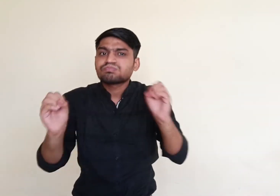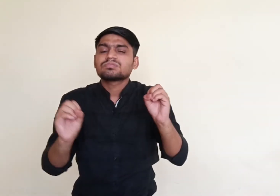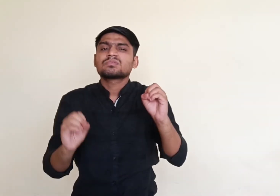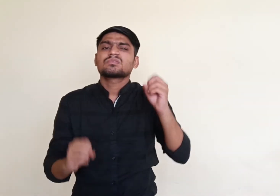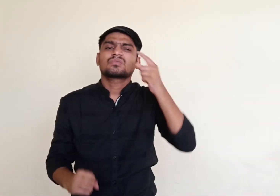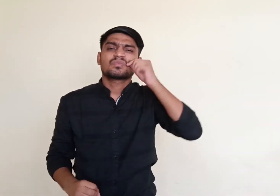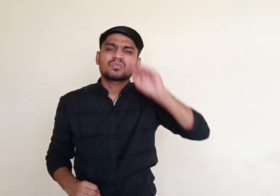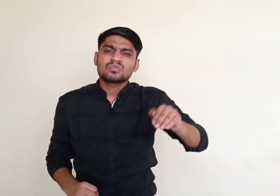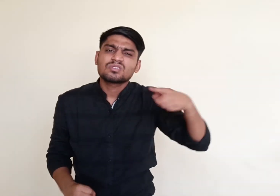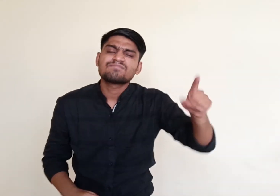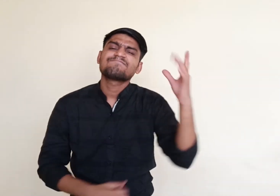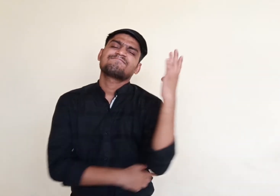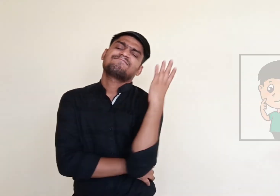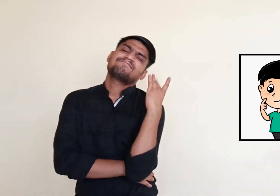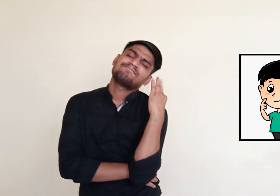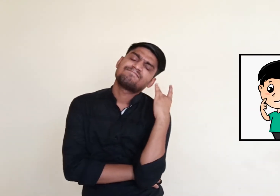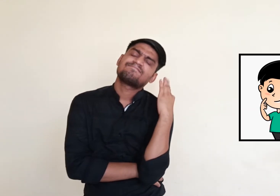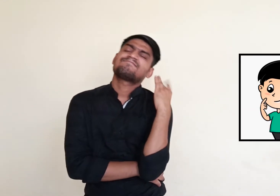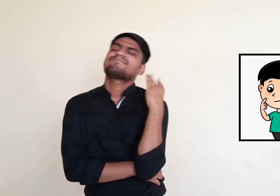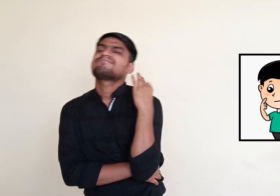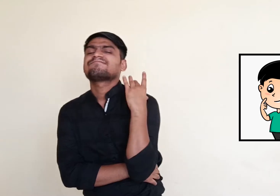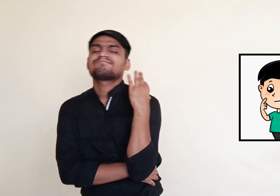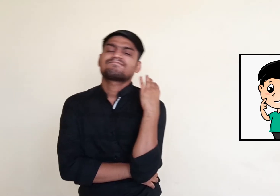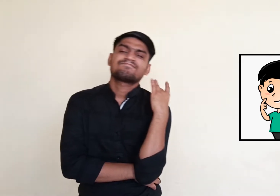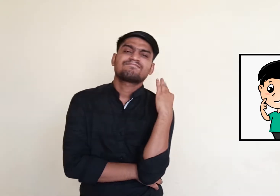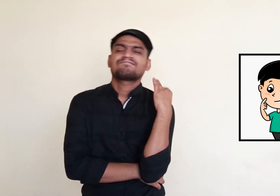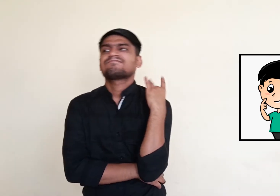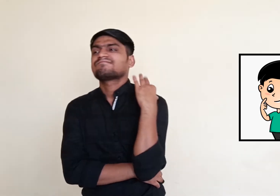The boy waited for the postman to come